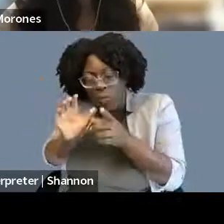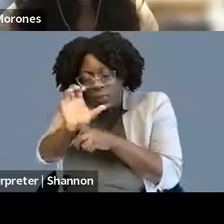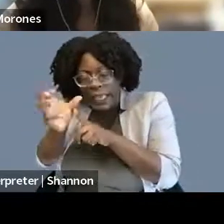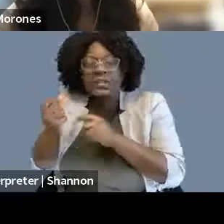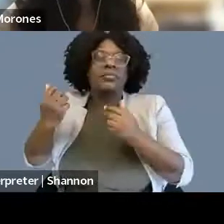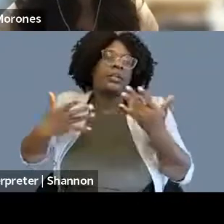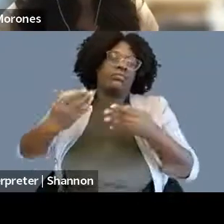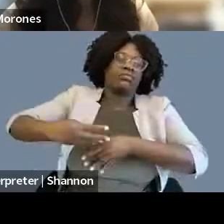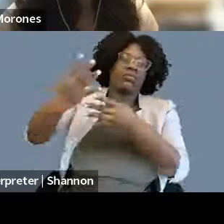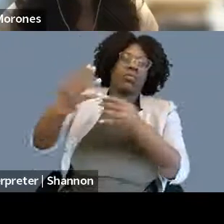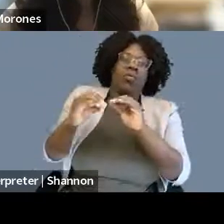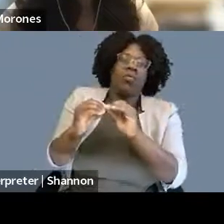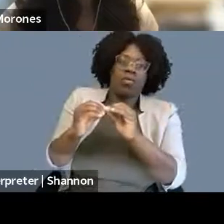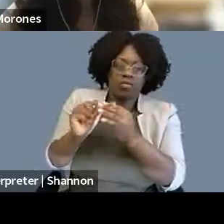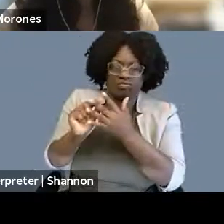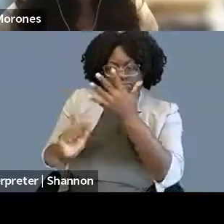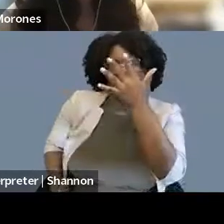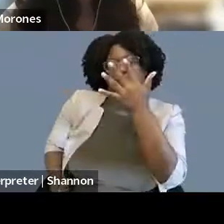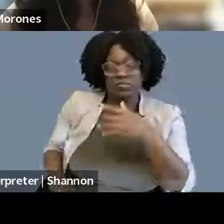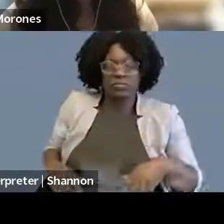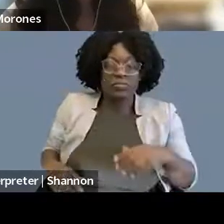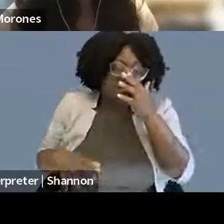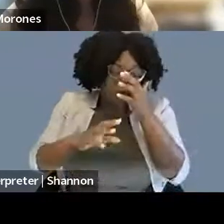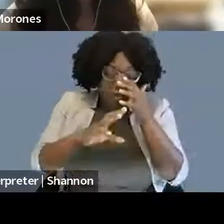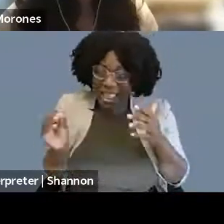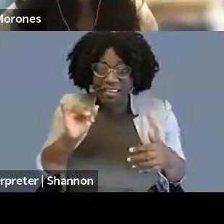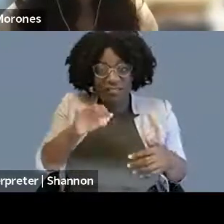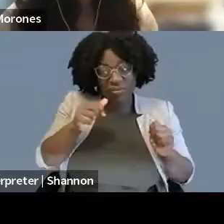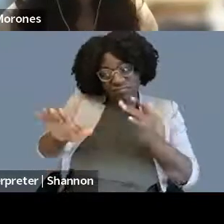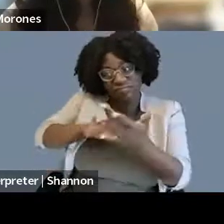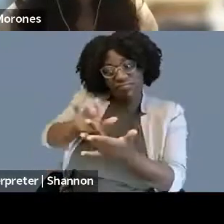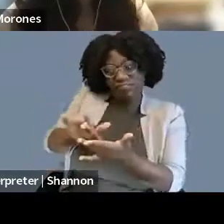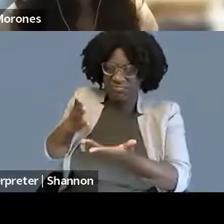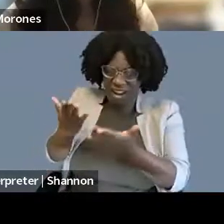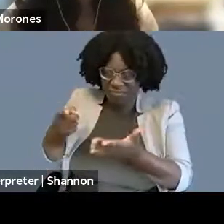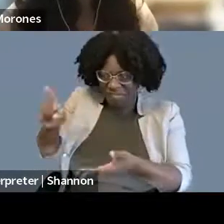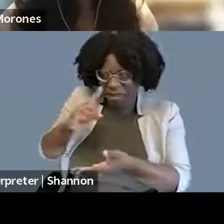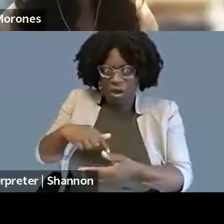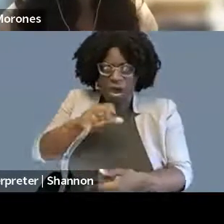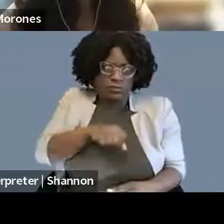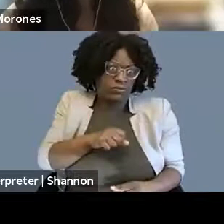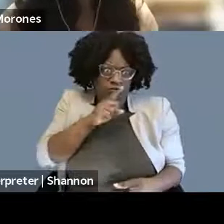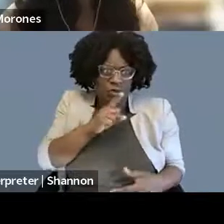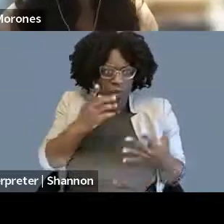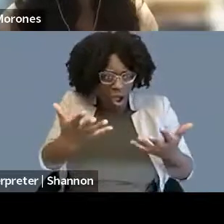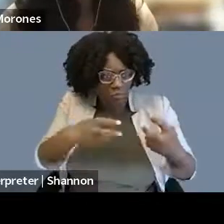who would love to probably talk to you about their practice and maybe put you in touch with other folks that they know, independent of whether they're ever gonna be